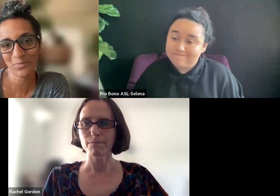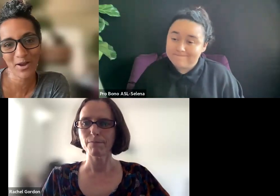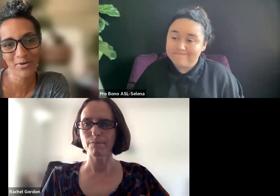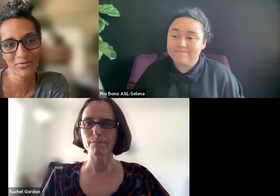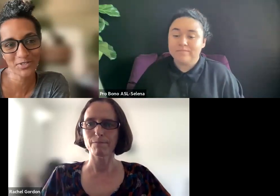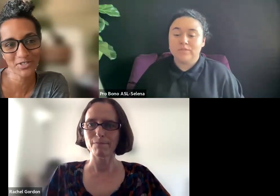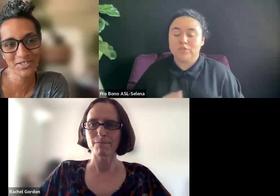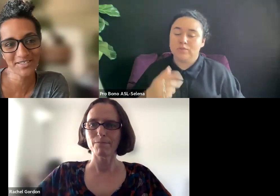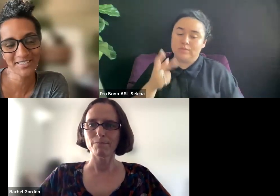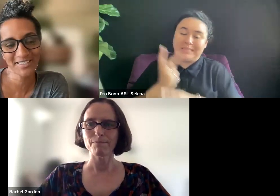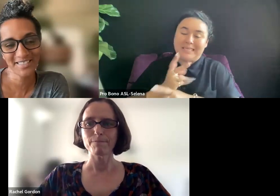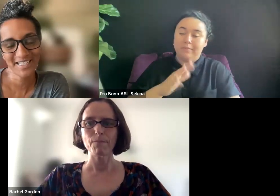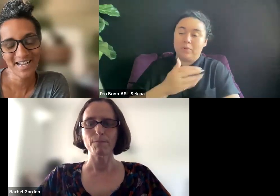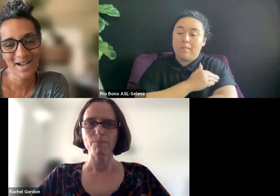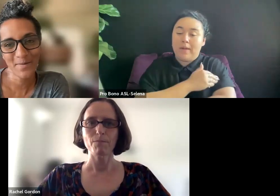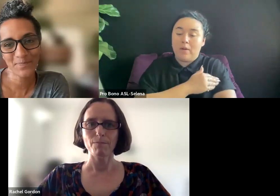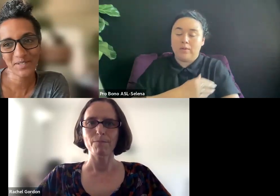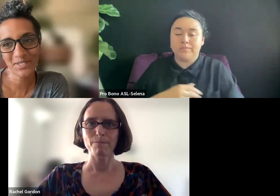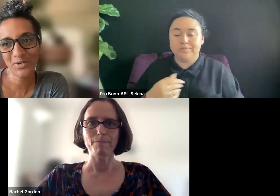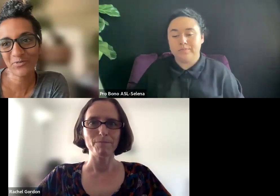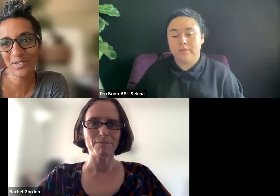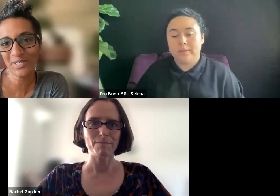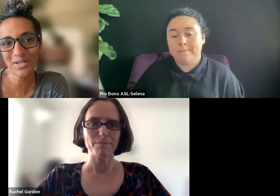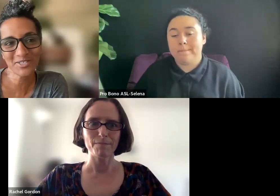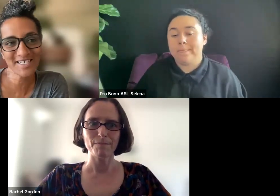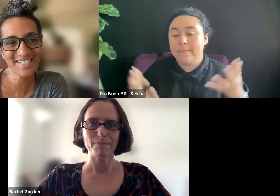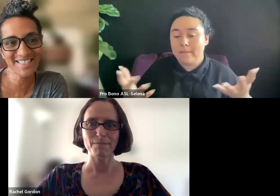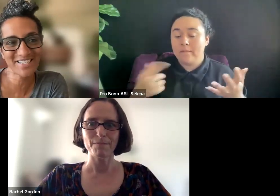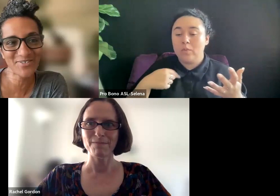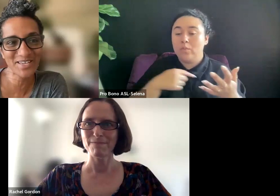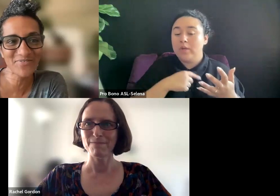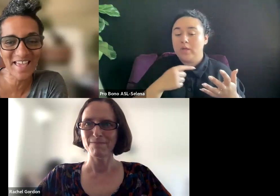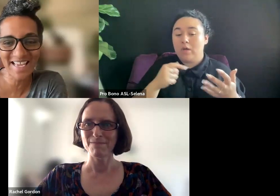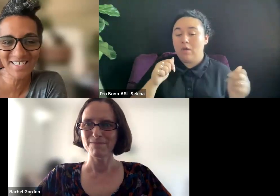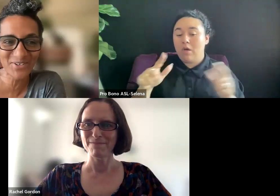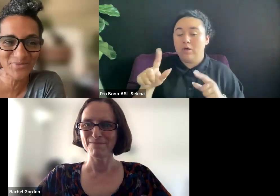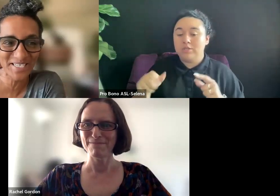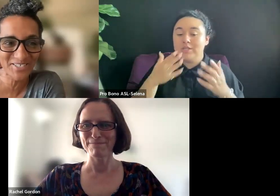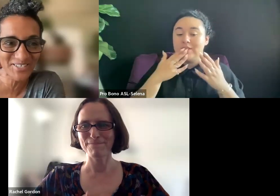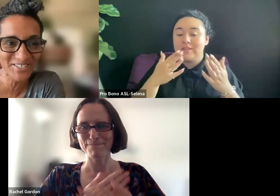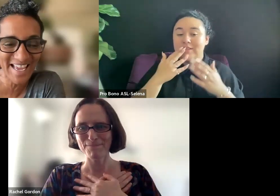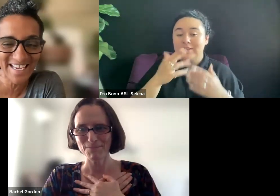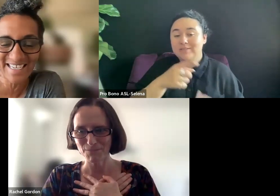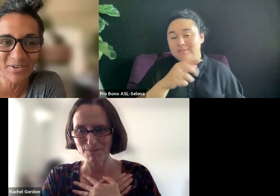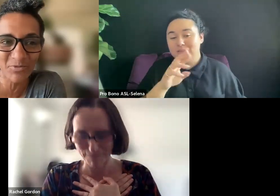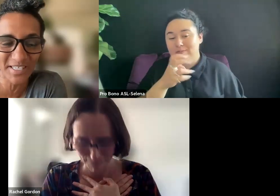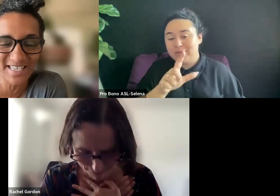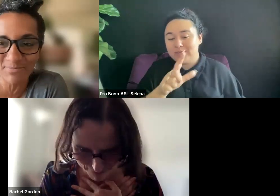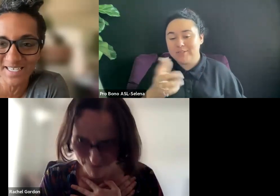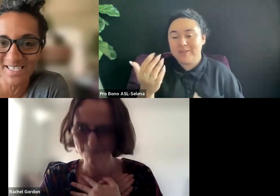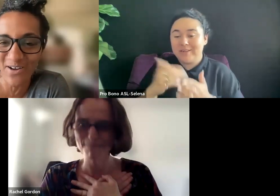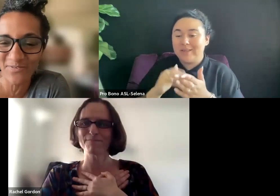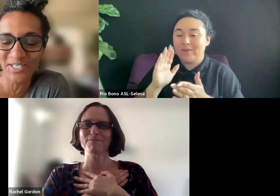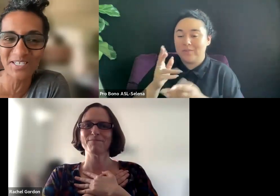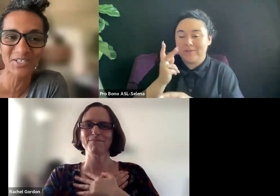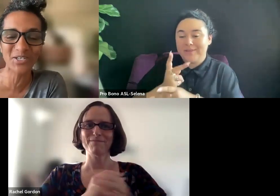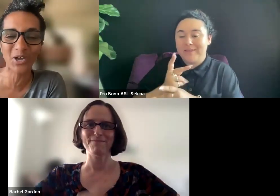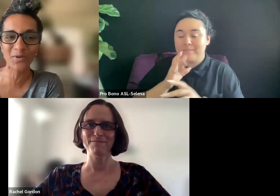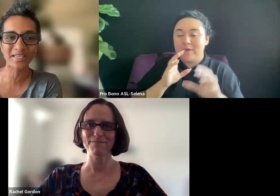SO IF WE COULD ALL JUST GIVE THANKS TO RACHEL AND AGAIN WE'LL KEEP THESE CONVERSATIONS GOING. KEEP YOUR QUESTIONS COMING.